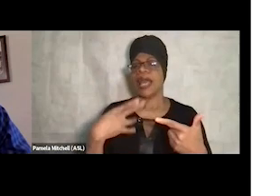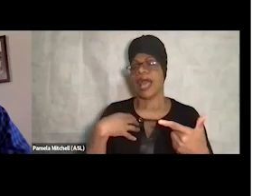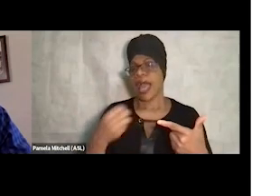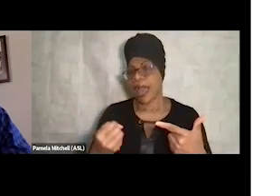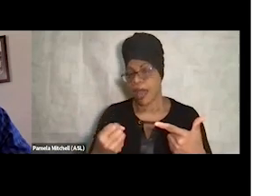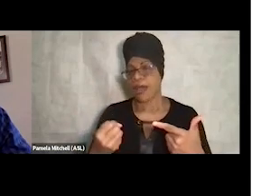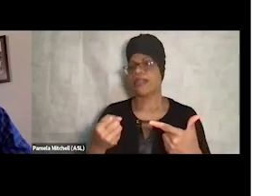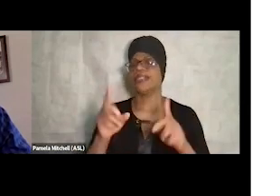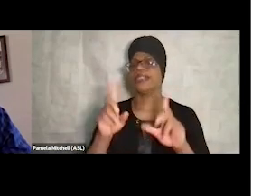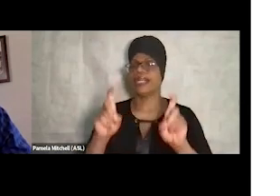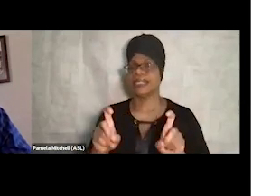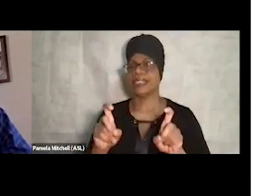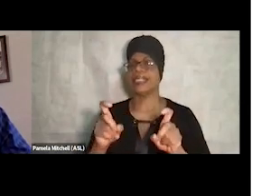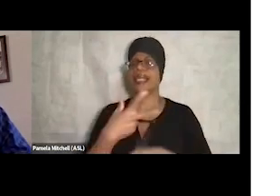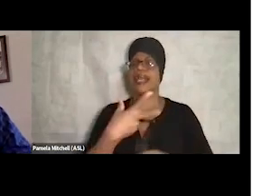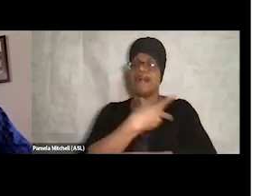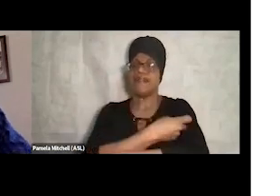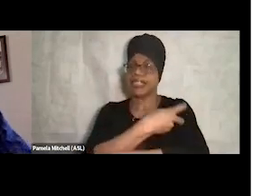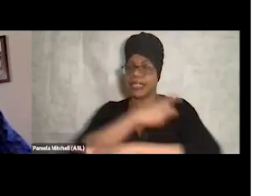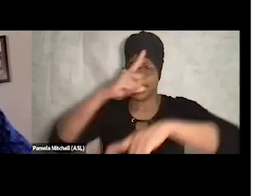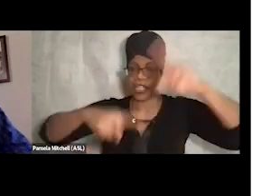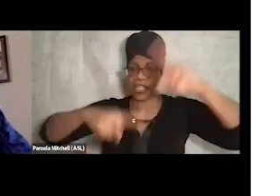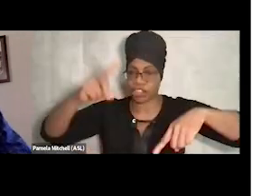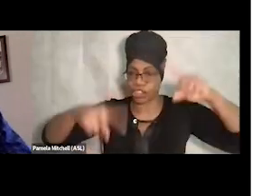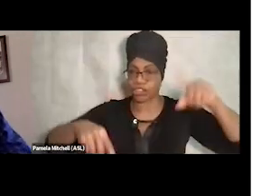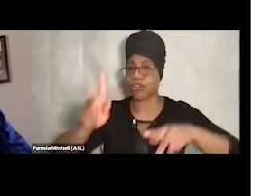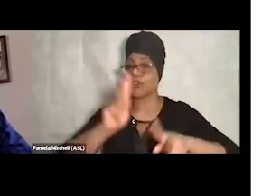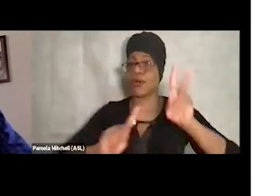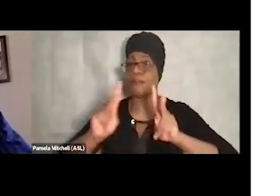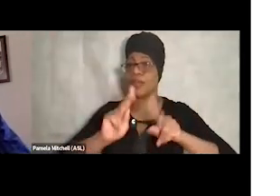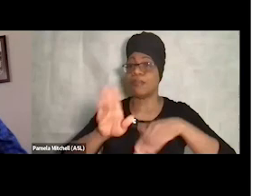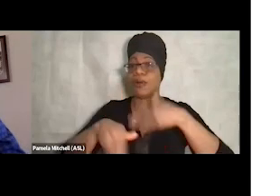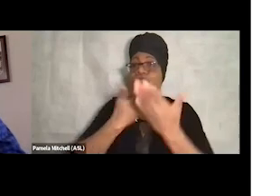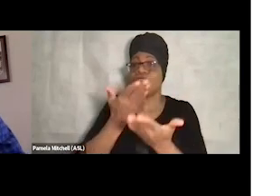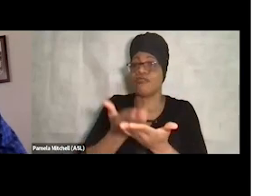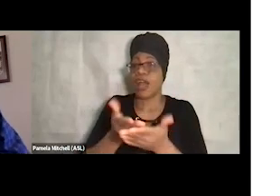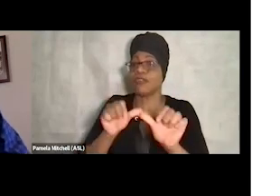So those folks coming in to continue to provide more robust services